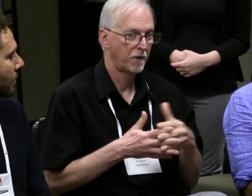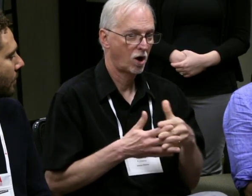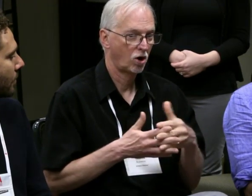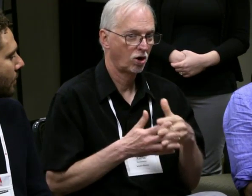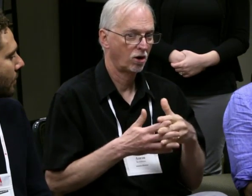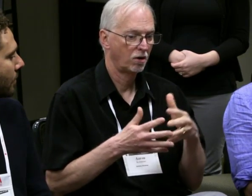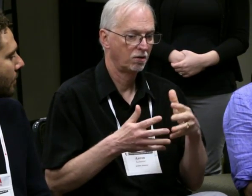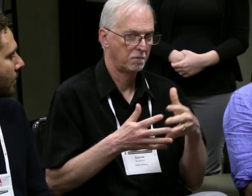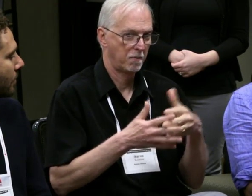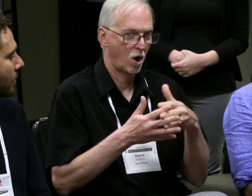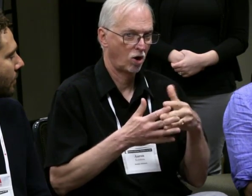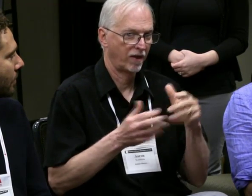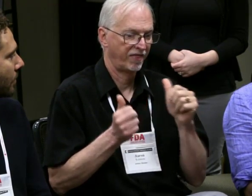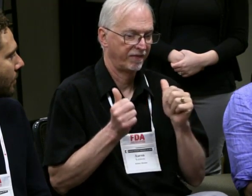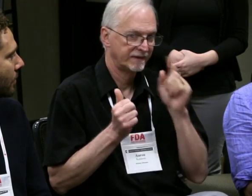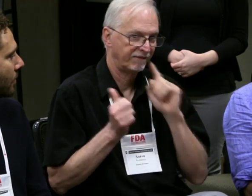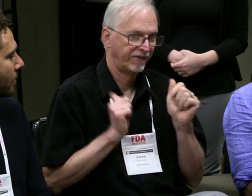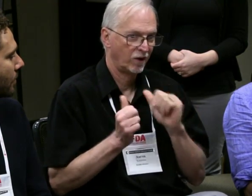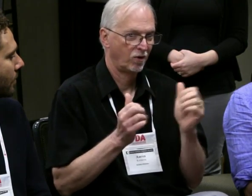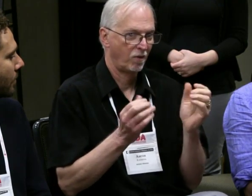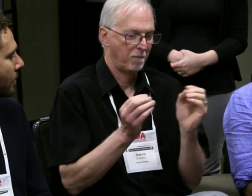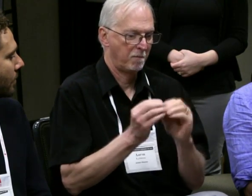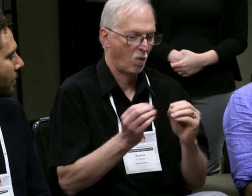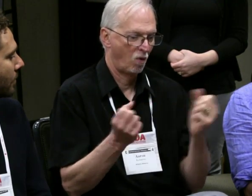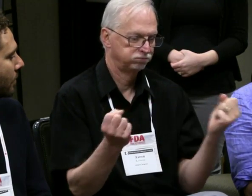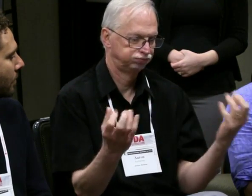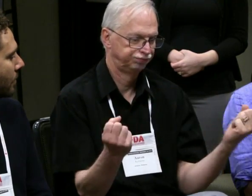use sign language like we would use it.